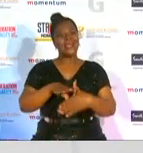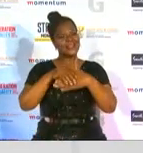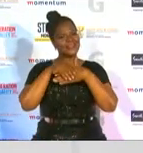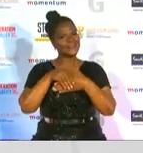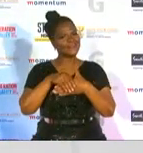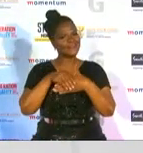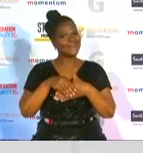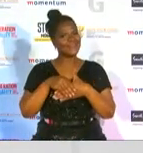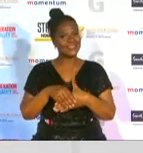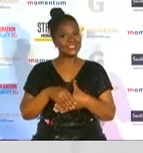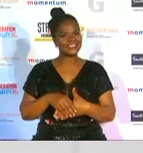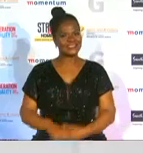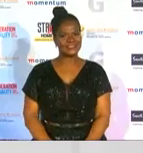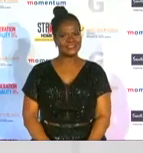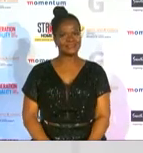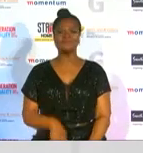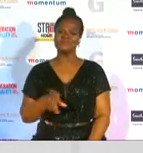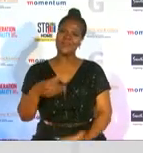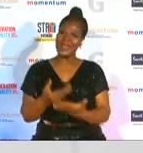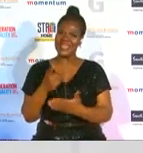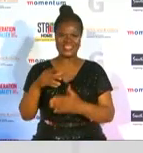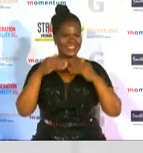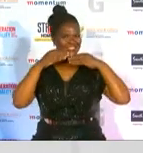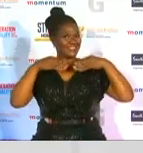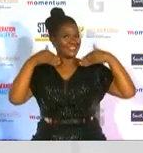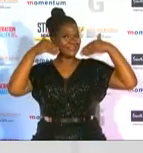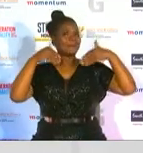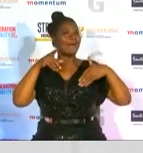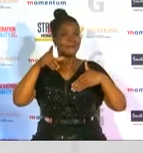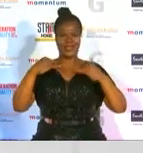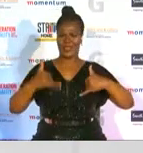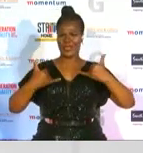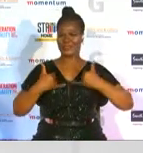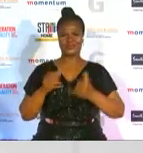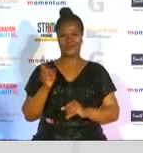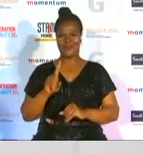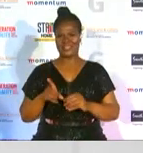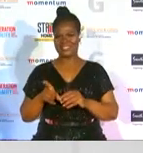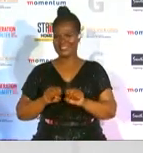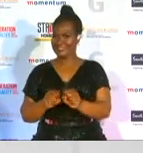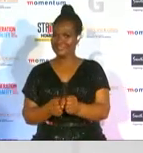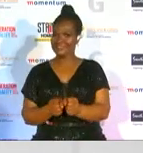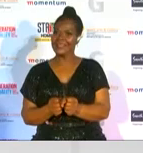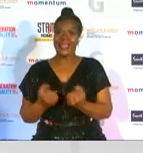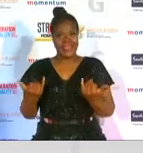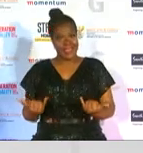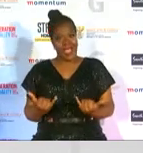actually tell um from her smile that she definitely enjoys what she does and now it is time to recognize the